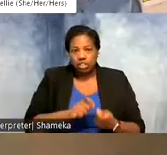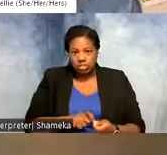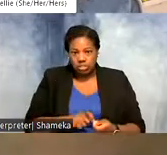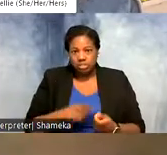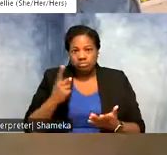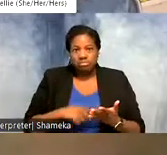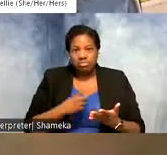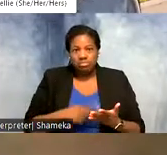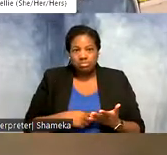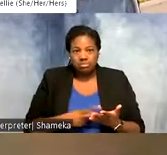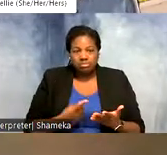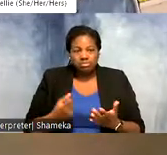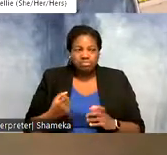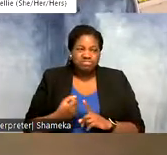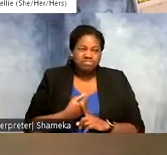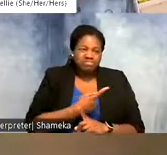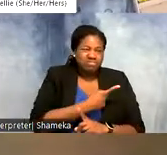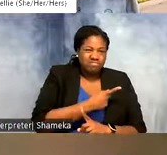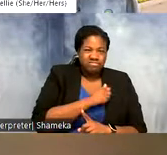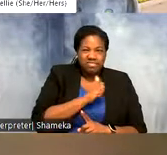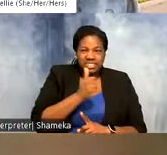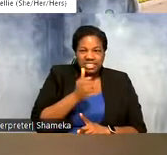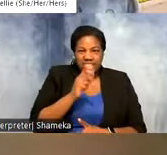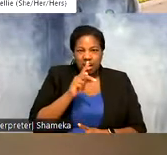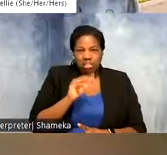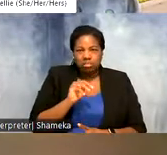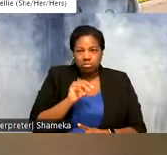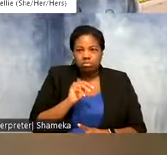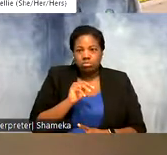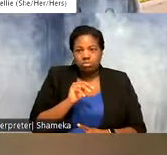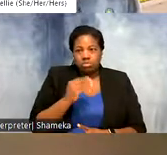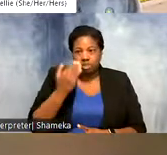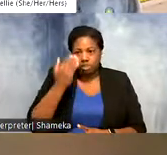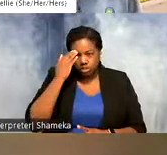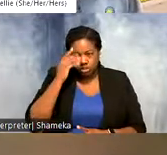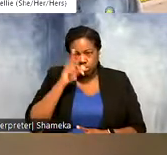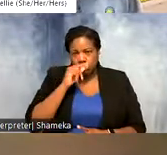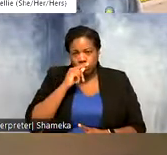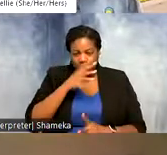they're off by, you know, 10 kilometers, you kind of know okay the bird is in this general area